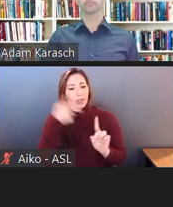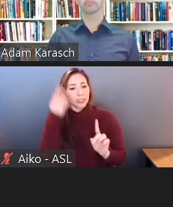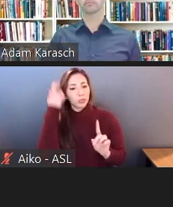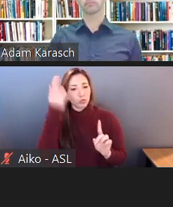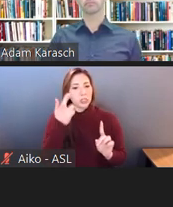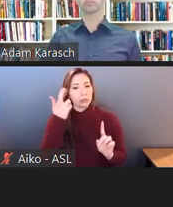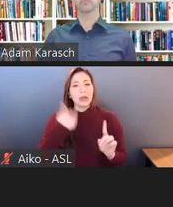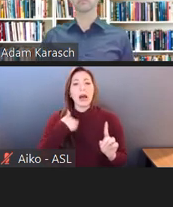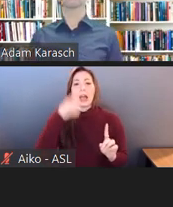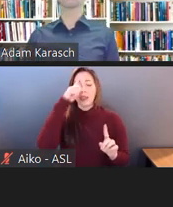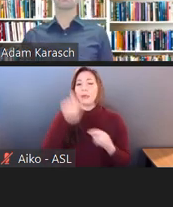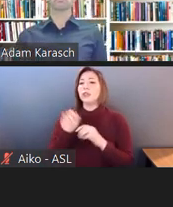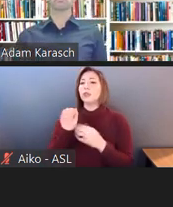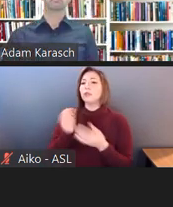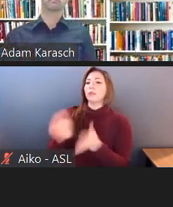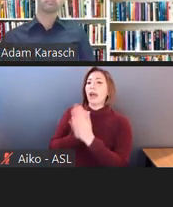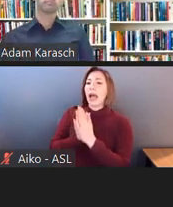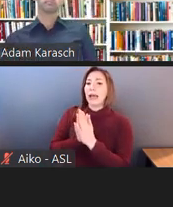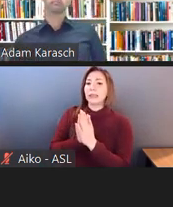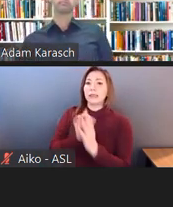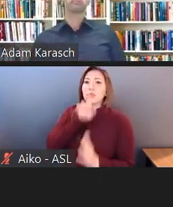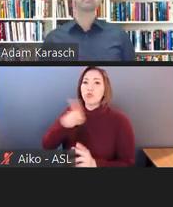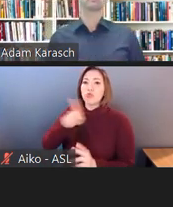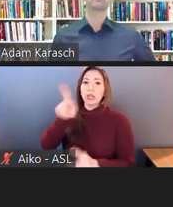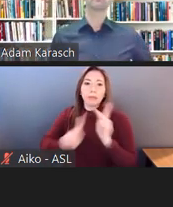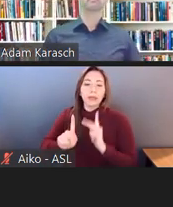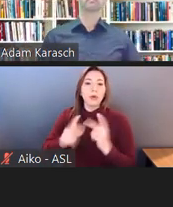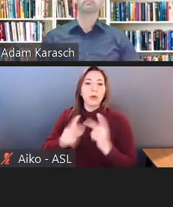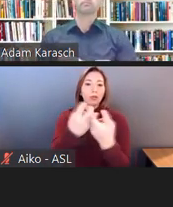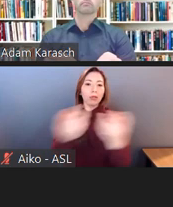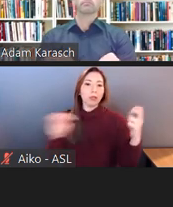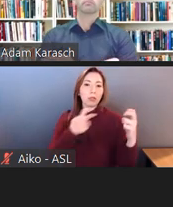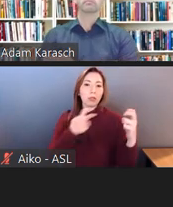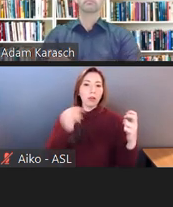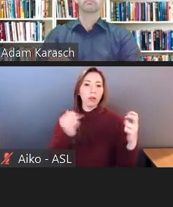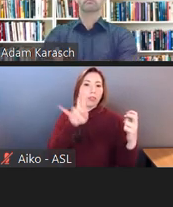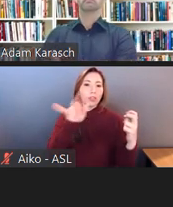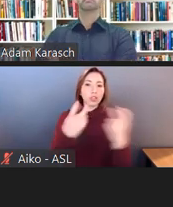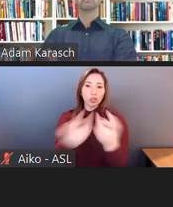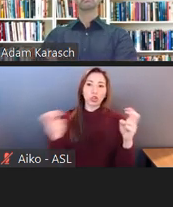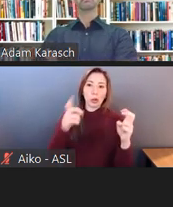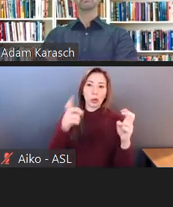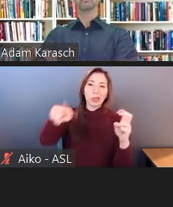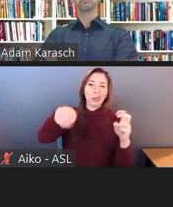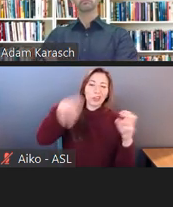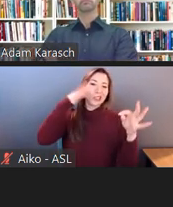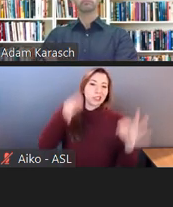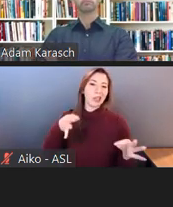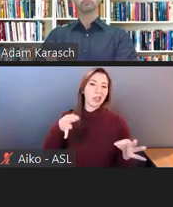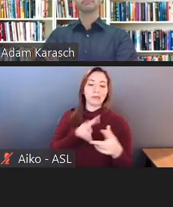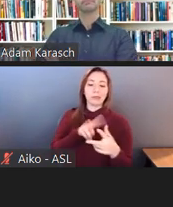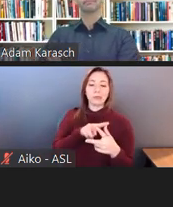You know, we should let people decide, not the judges. The other two judges said, nah, we decide.